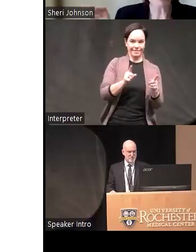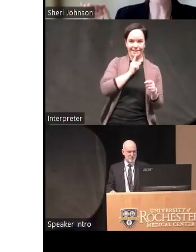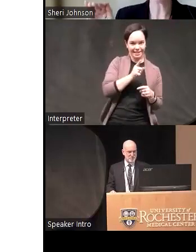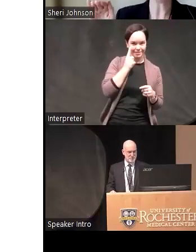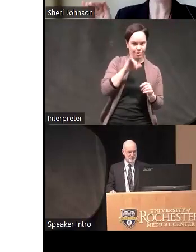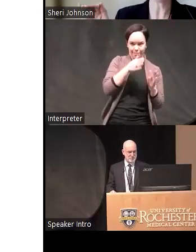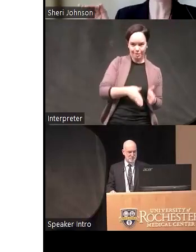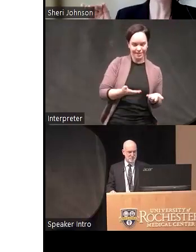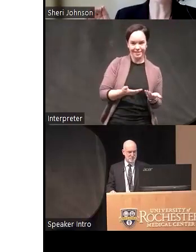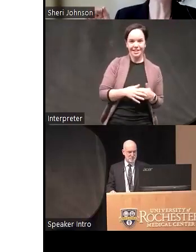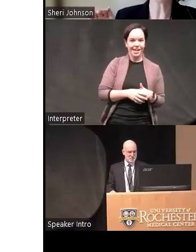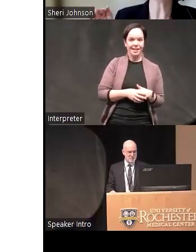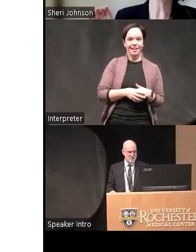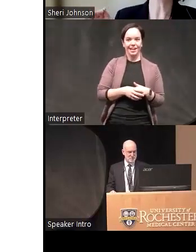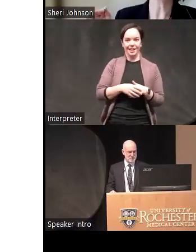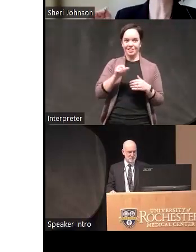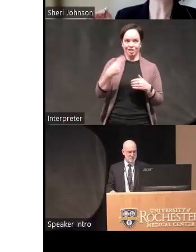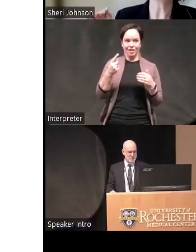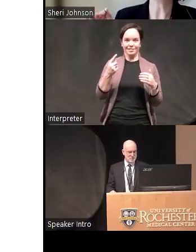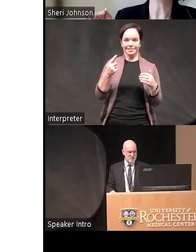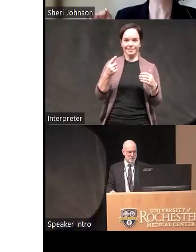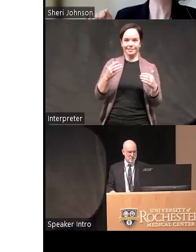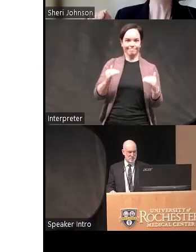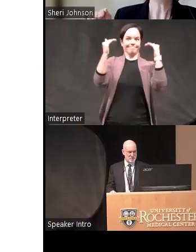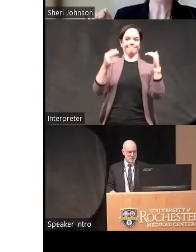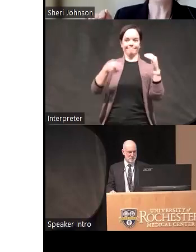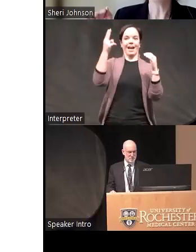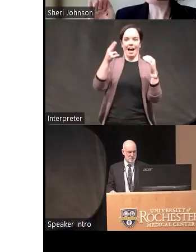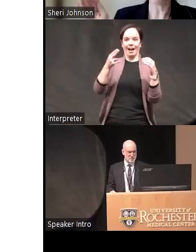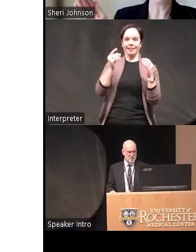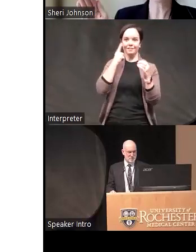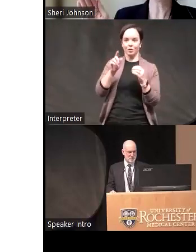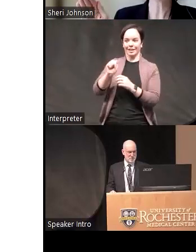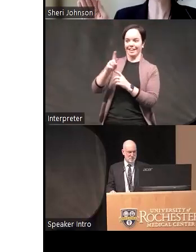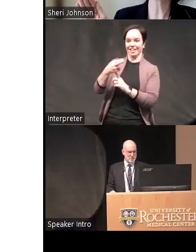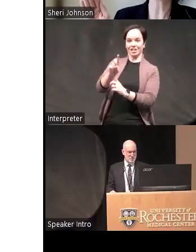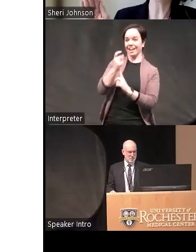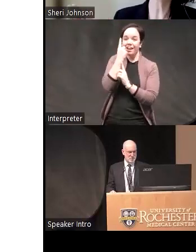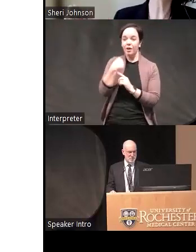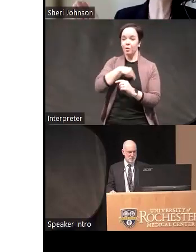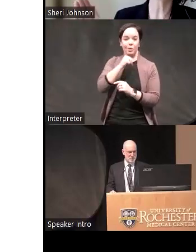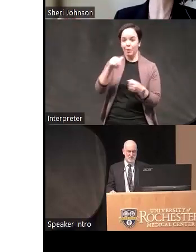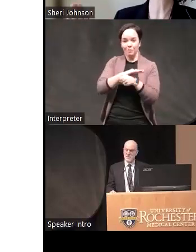it's it's just kind of elevated for the folks with ADHD now we're not there yet this was only folks